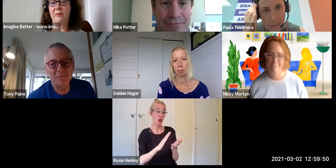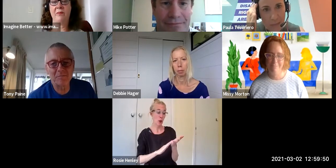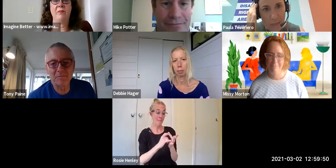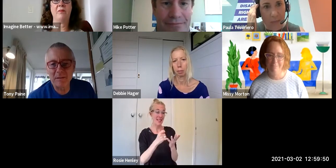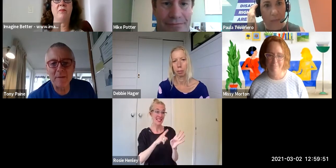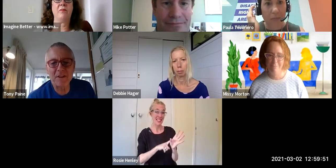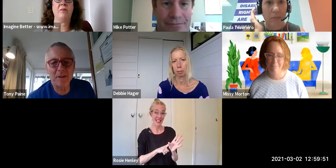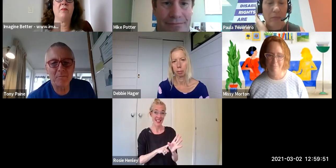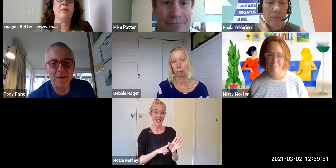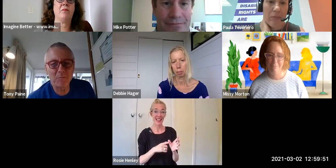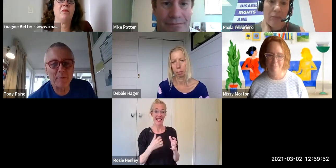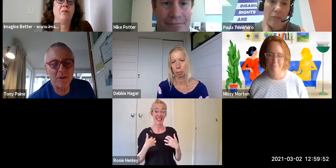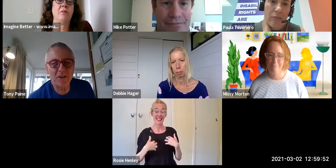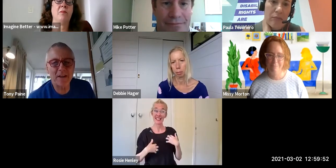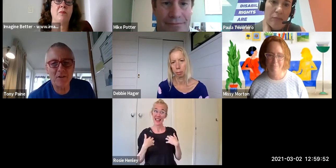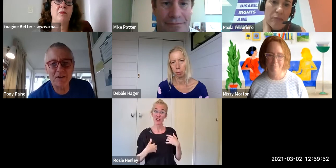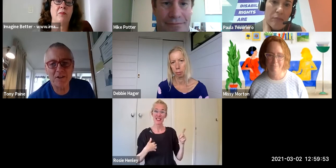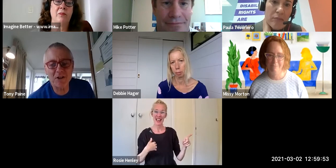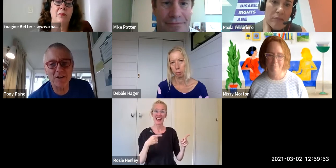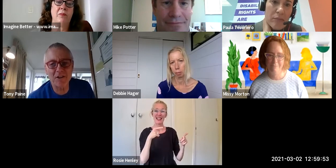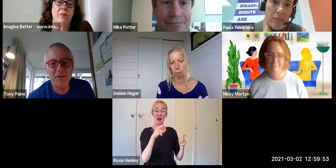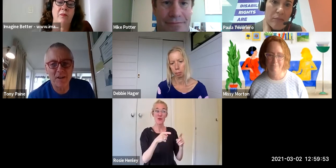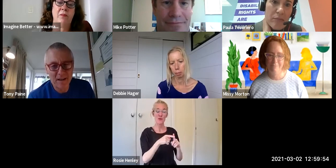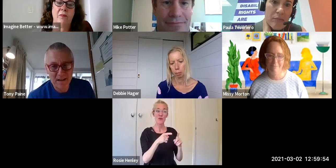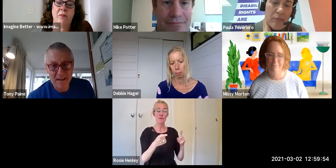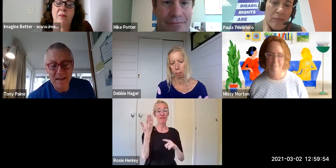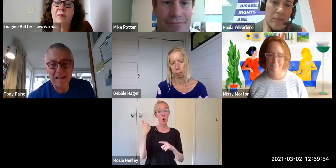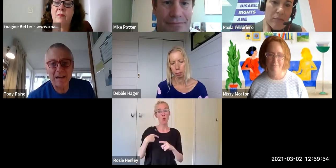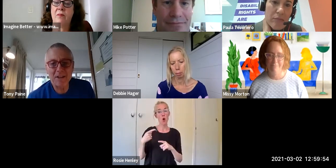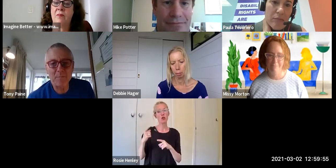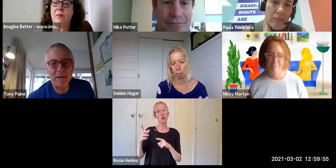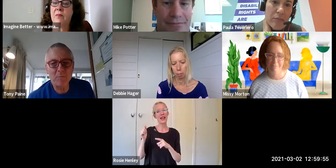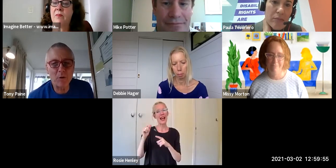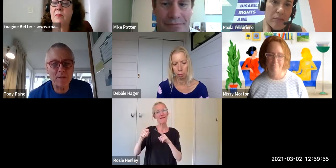And Imagine Better, when we hosted our Generations of Change series last year we always end up